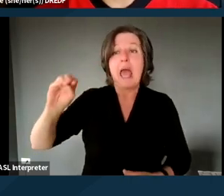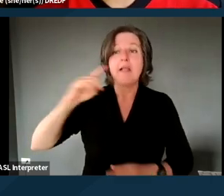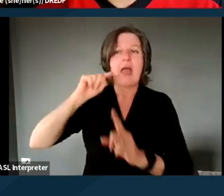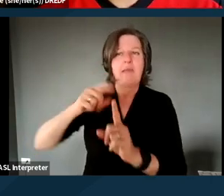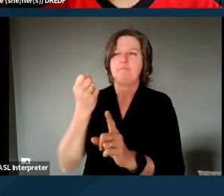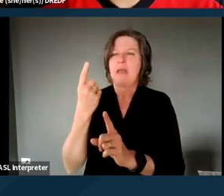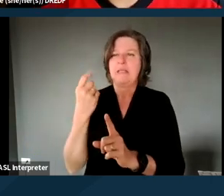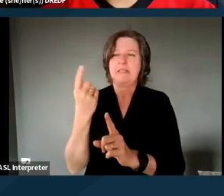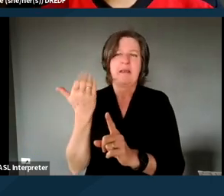It's like,